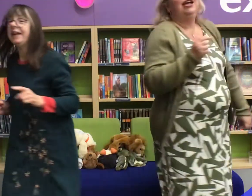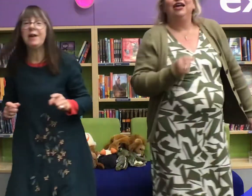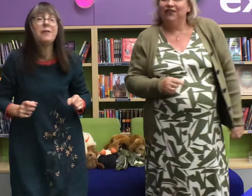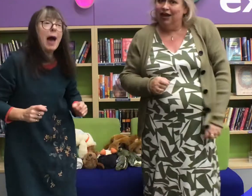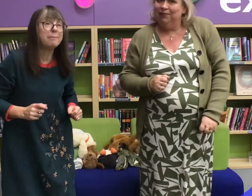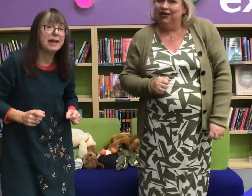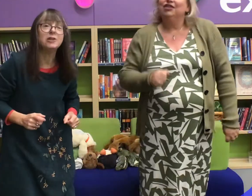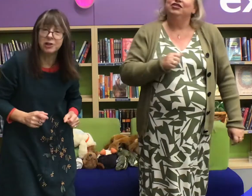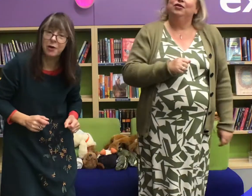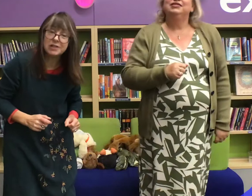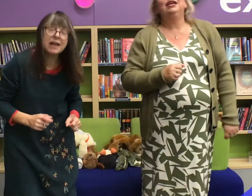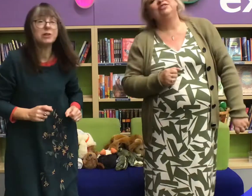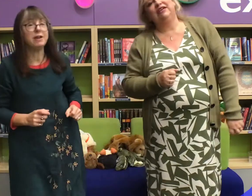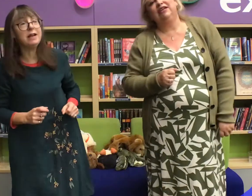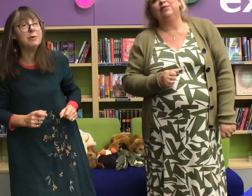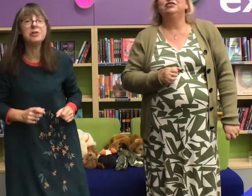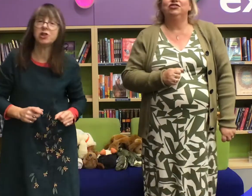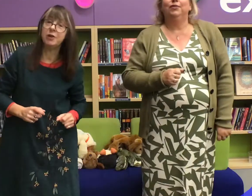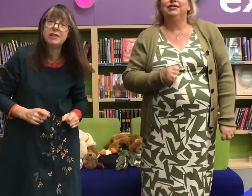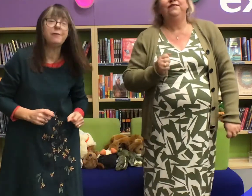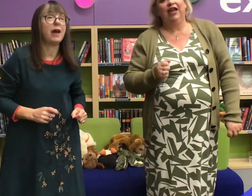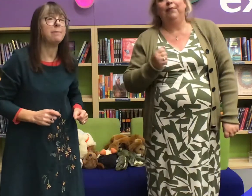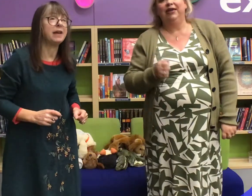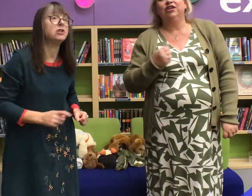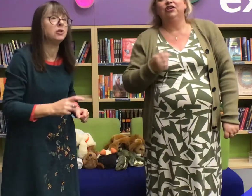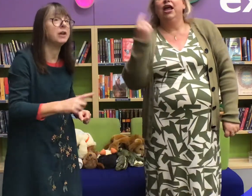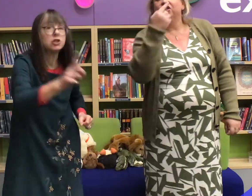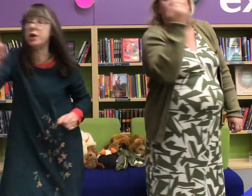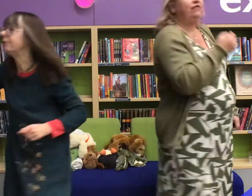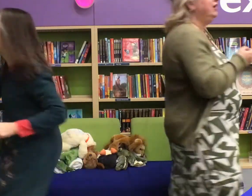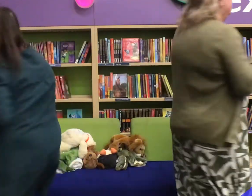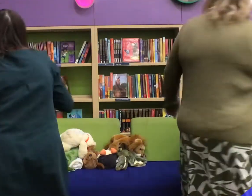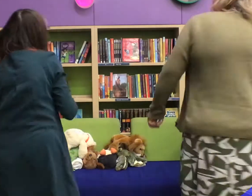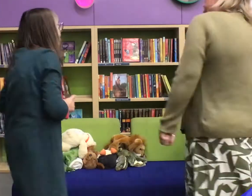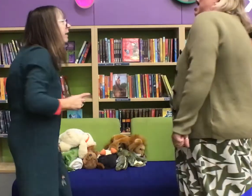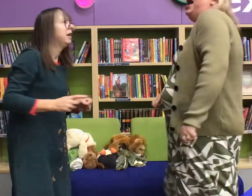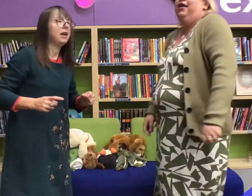if you're happy and you know it and you really want to show it if you're happy and you turn around.